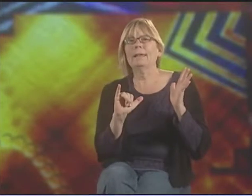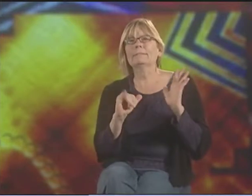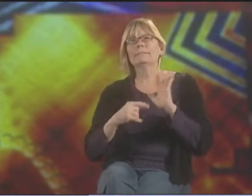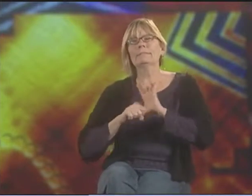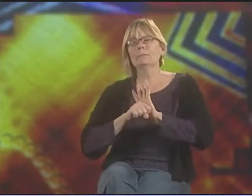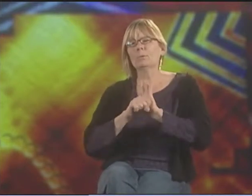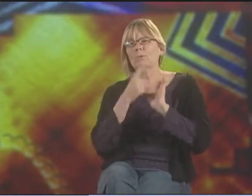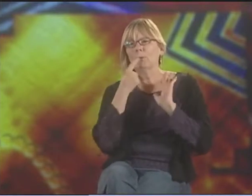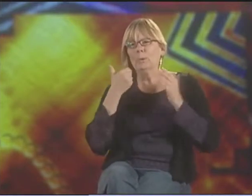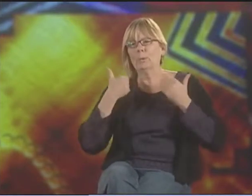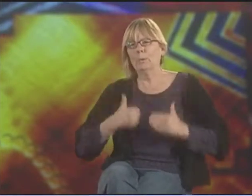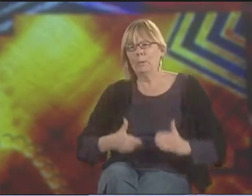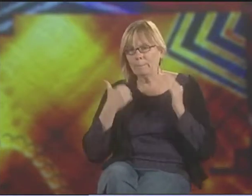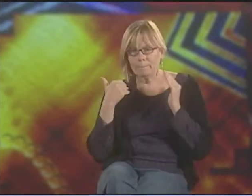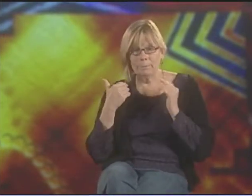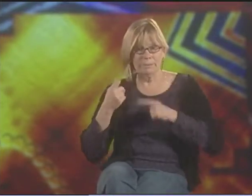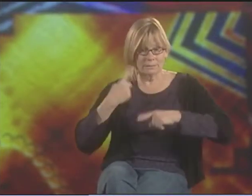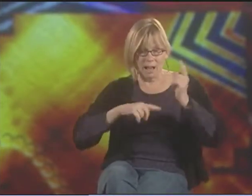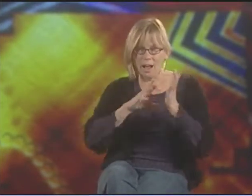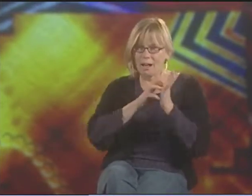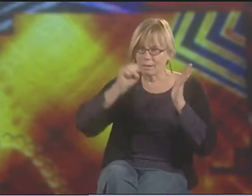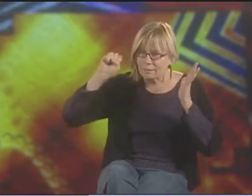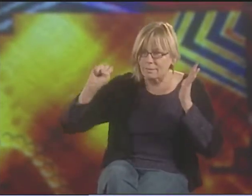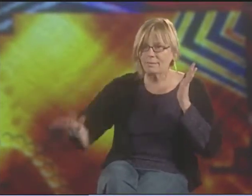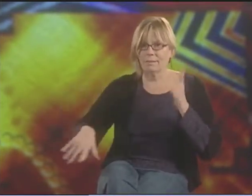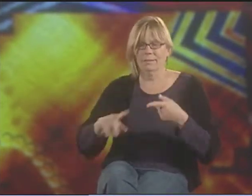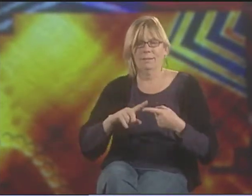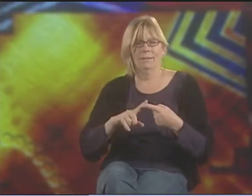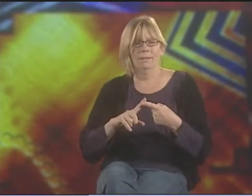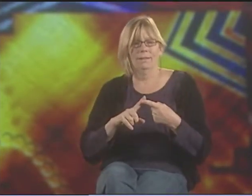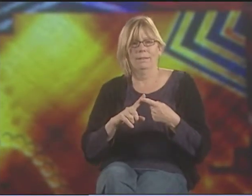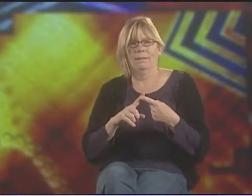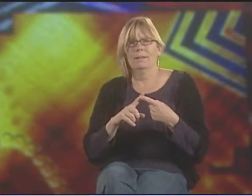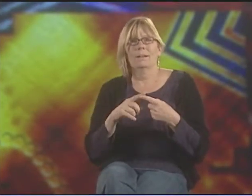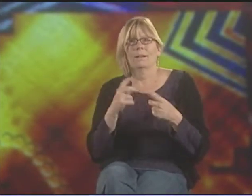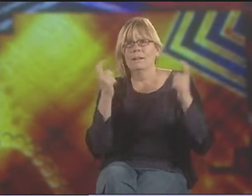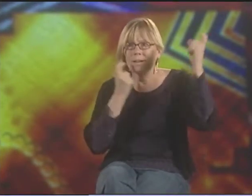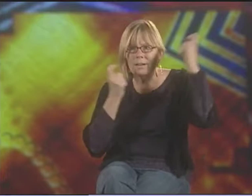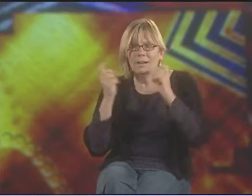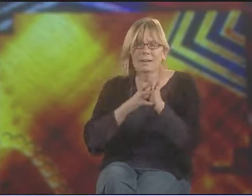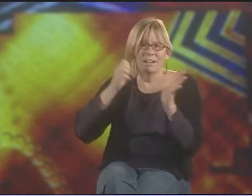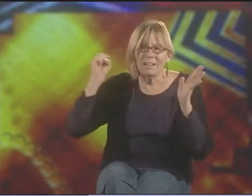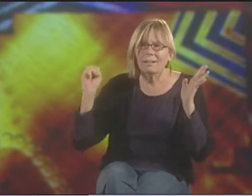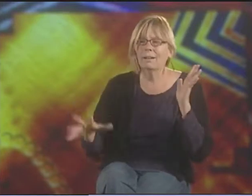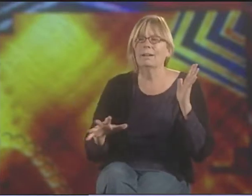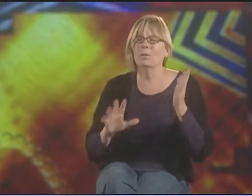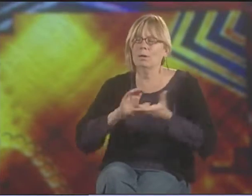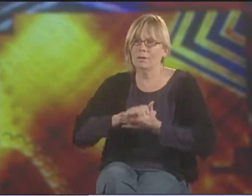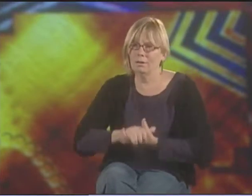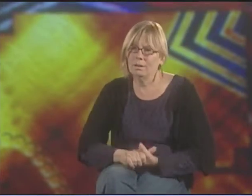THERE'S SYMBOLS TO SHOW WHO WE ARE. BUT WE'RE TOLD TO GET RID OF SIGN LANGUAGE. WE'RE TOLD TO CHANGE OUR WAY OF EXPRESSING OUR FACES.